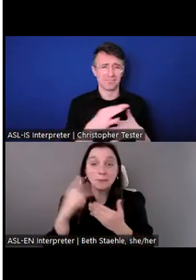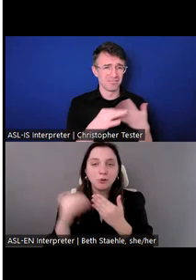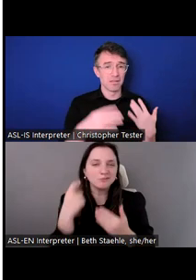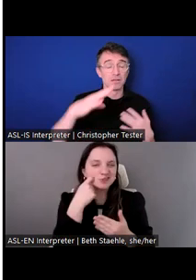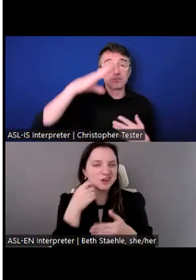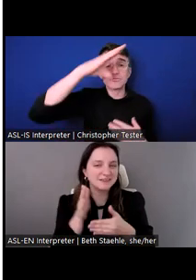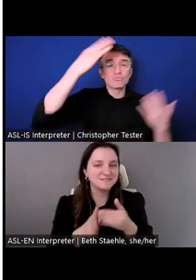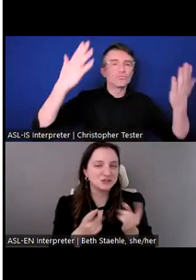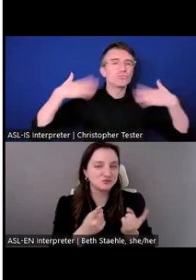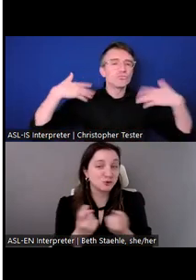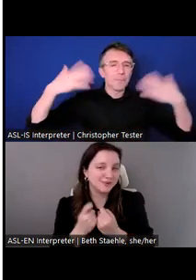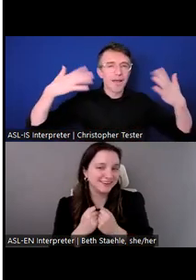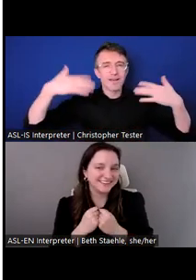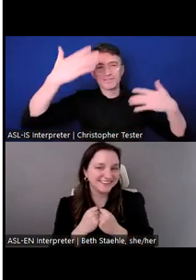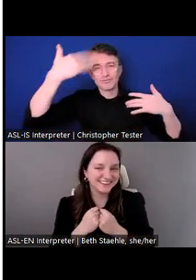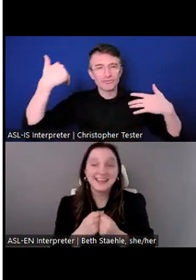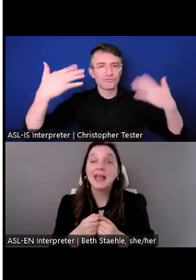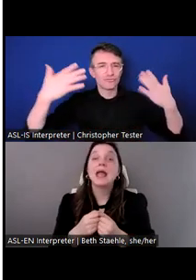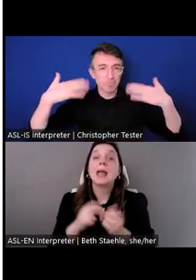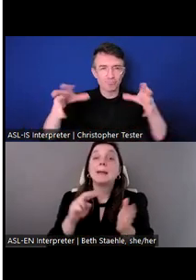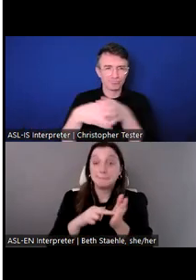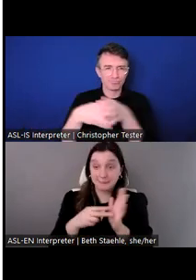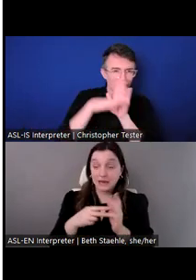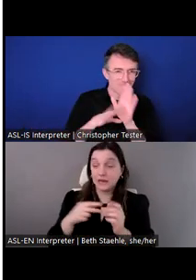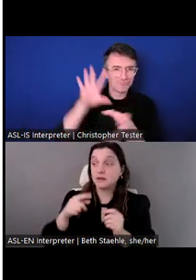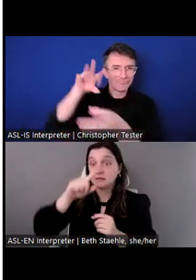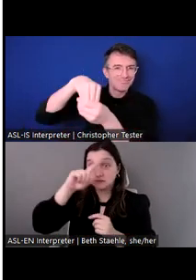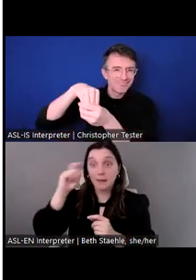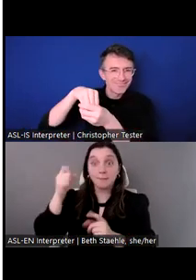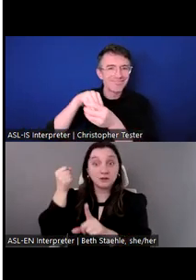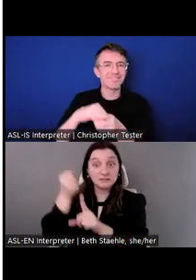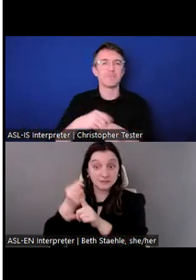During the summer, we'll open up internships and fellowship positions for our fall semester.